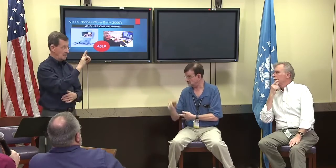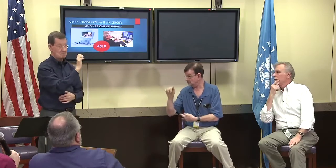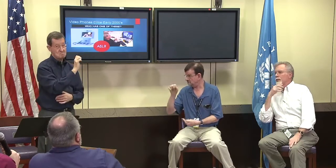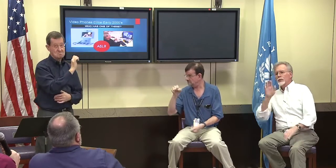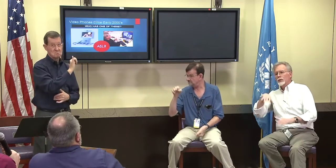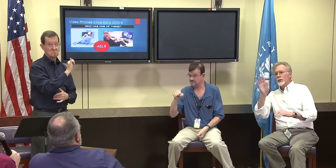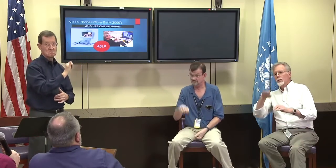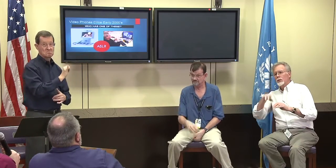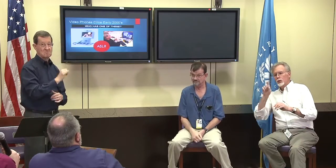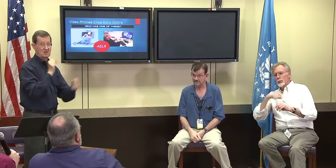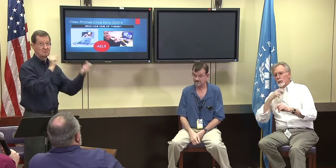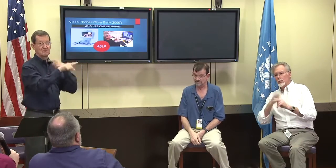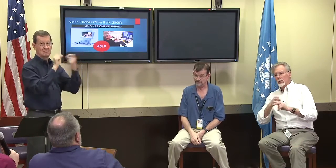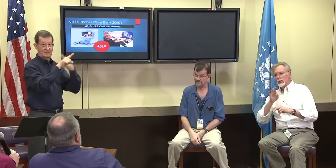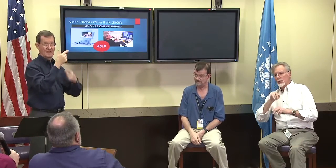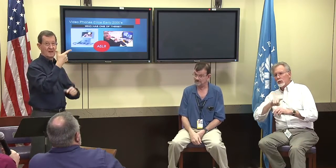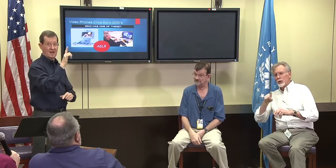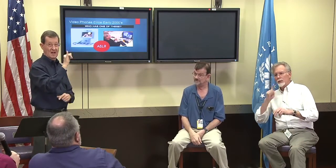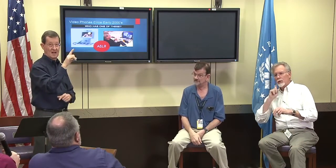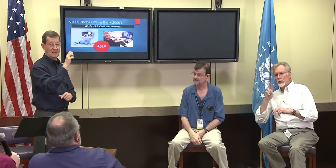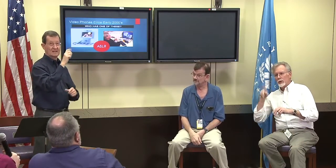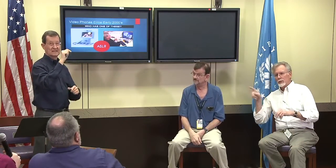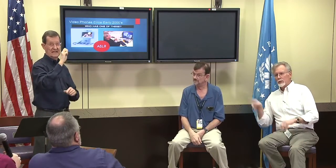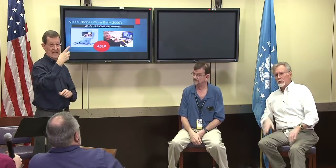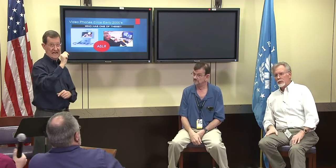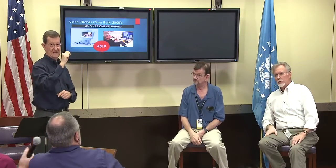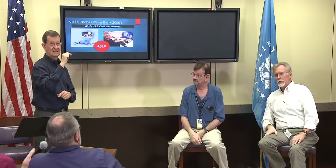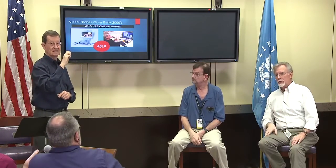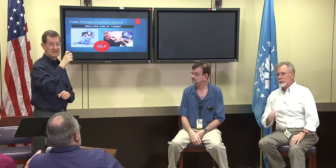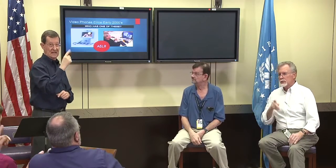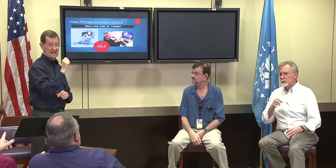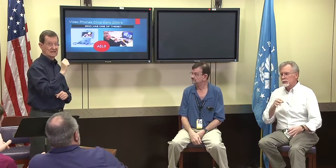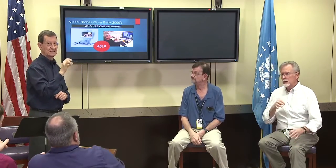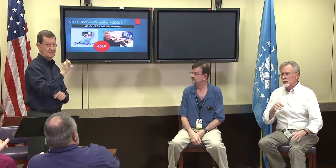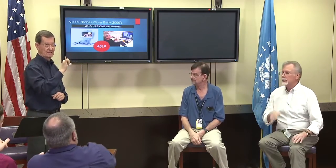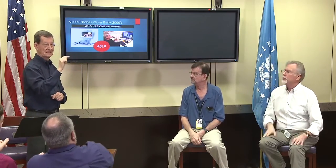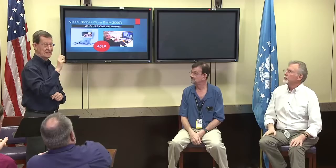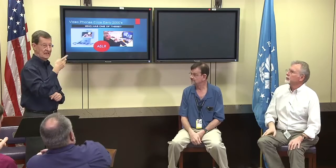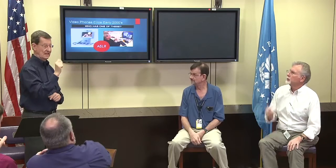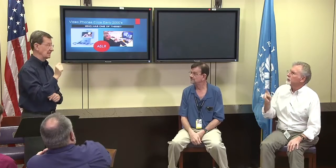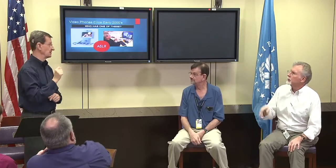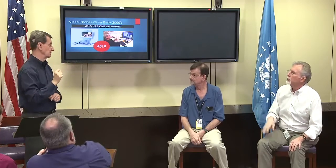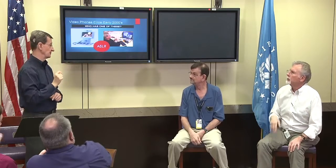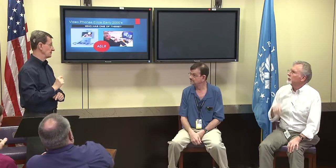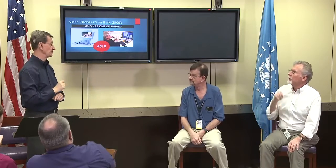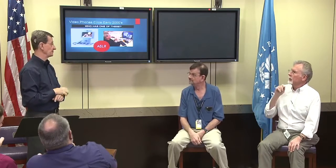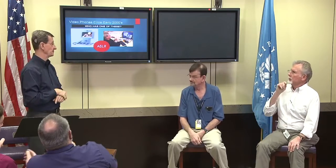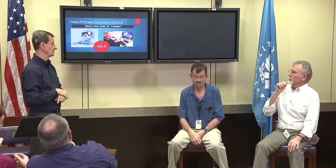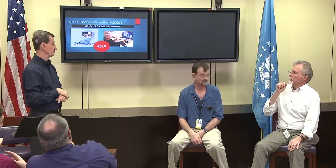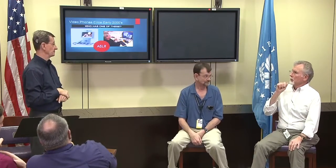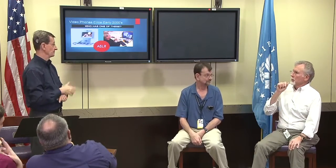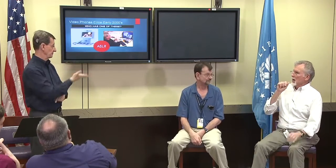and you send it that off.